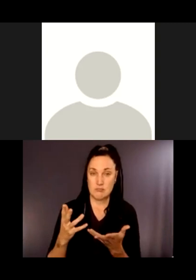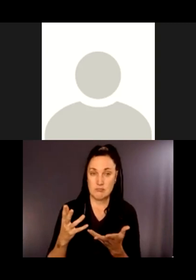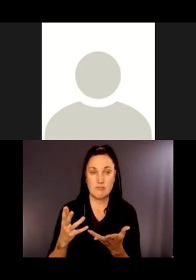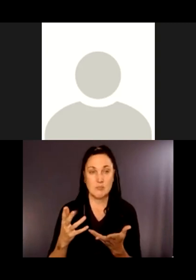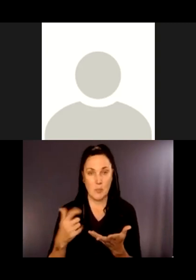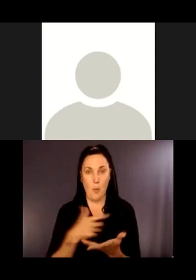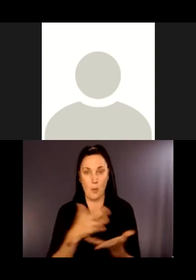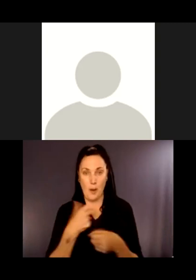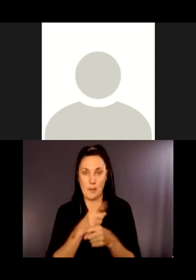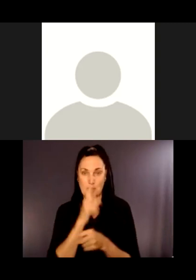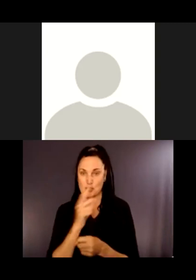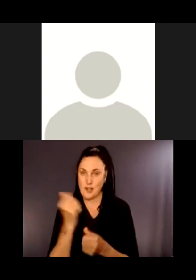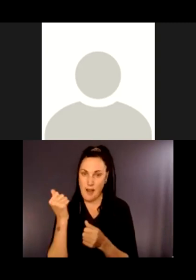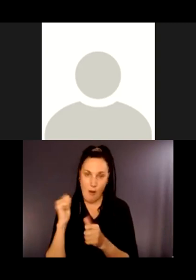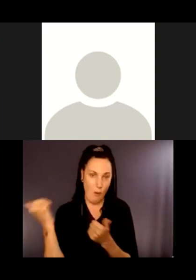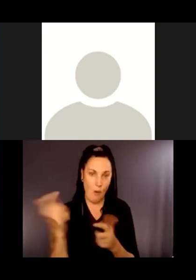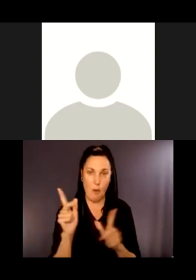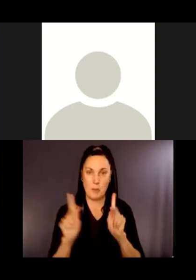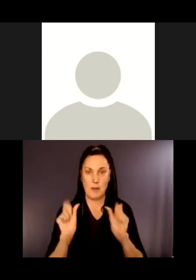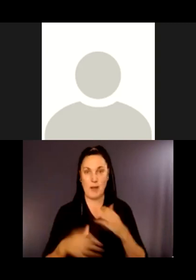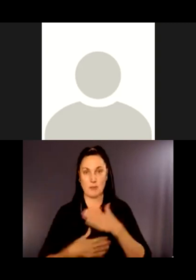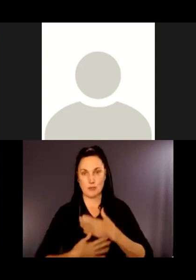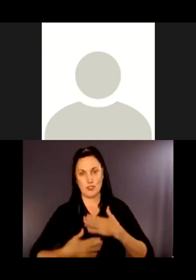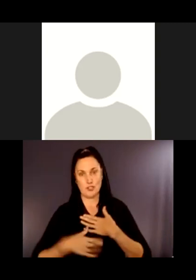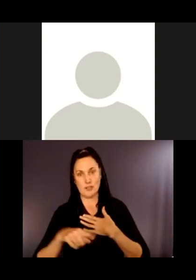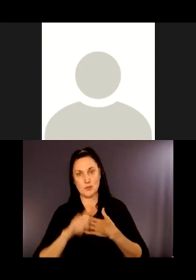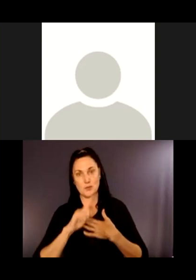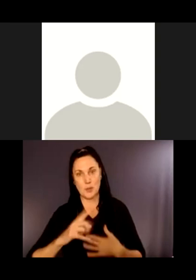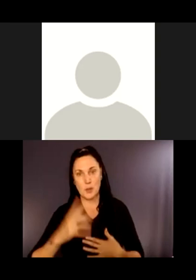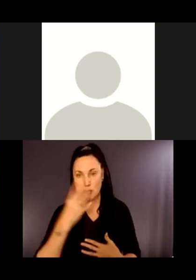area, one of the ideas we had was to create trail guides.